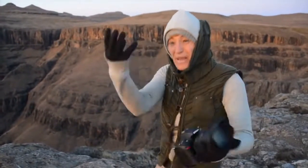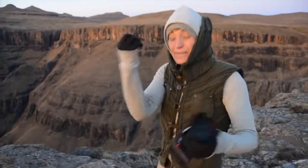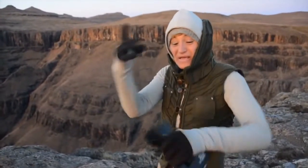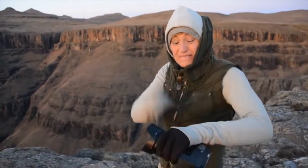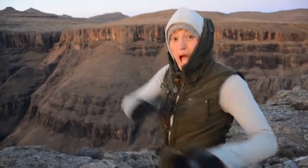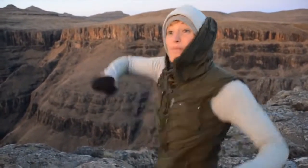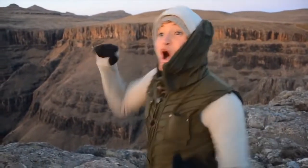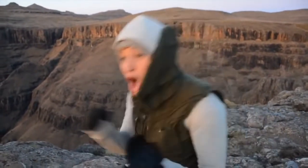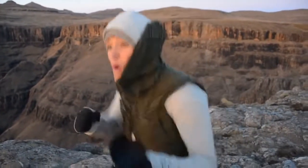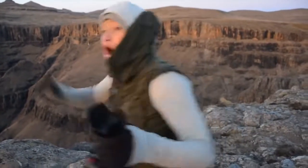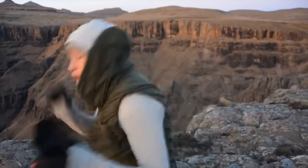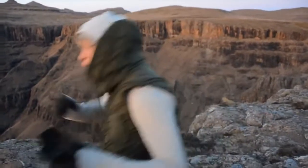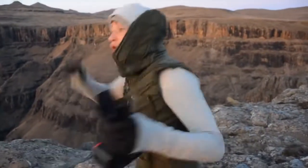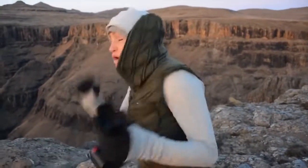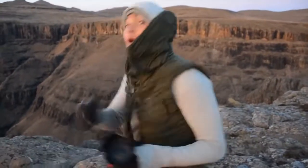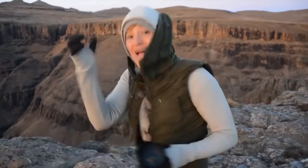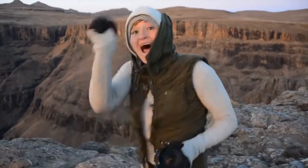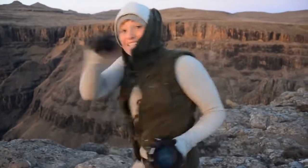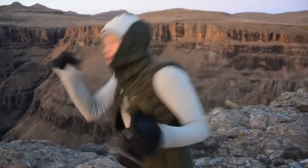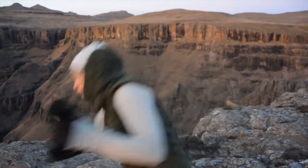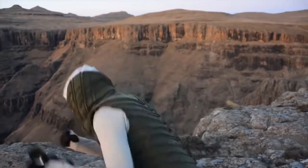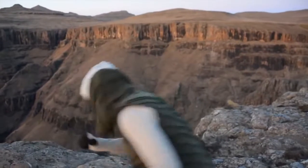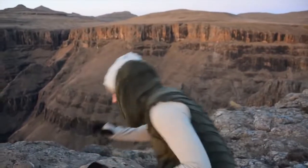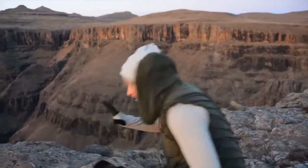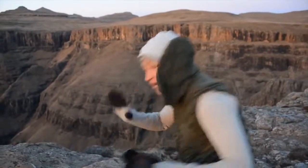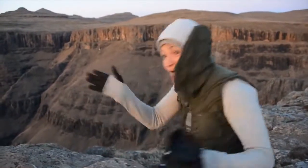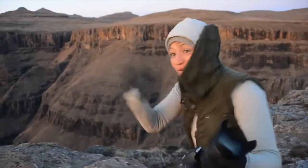I know I have said it many many times. It is COLD! Yes it is cold!